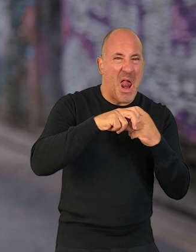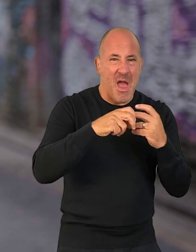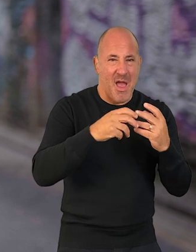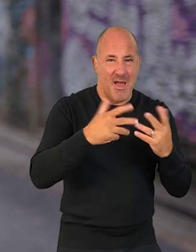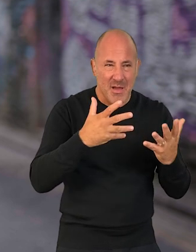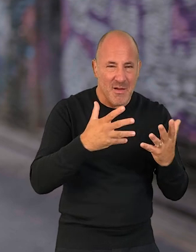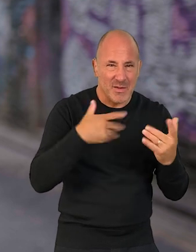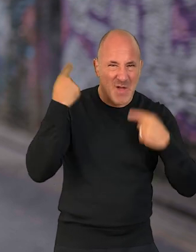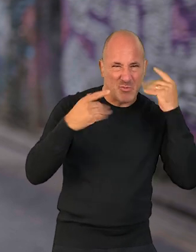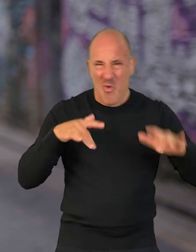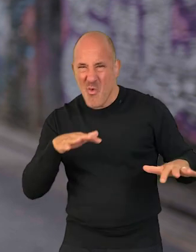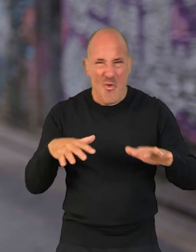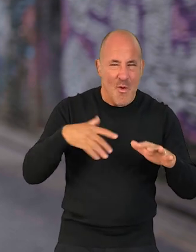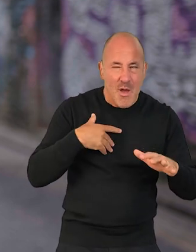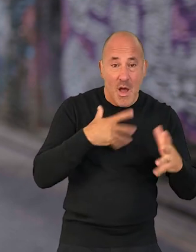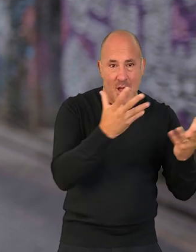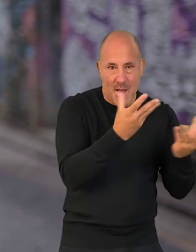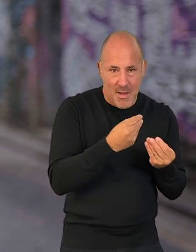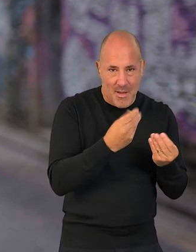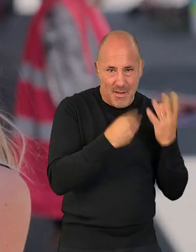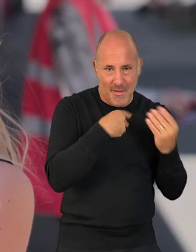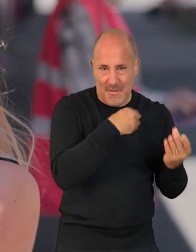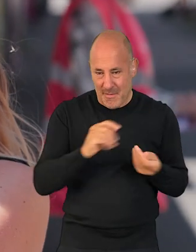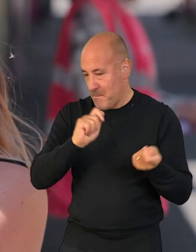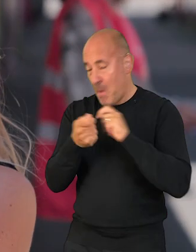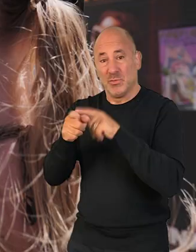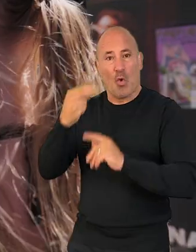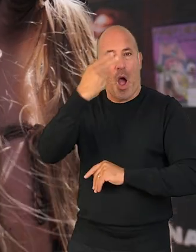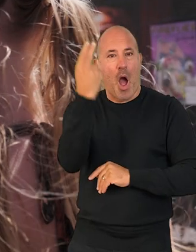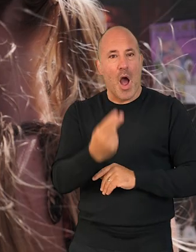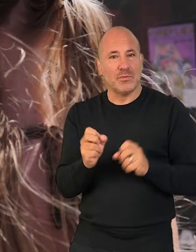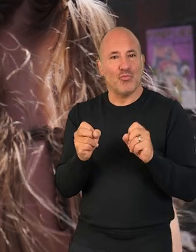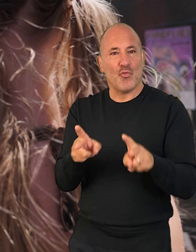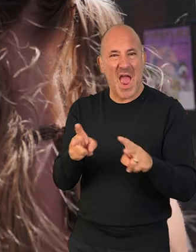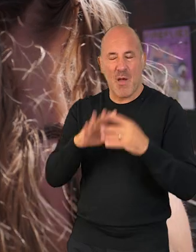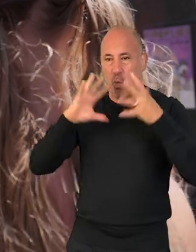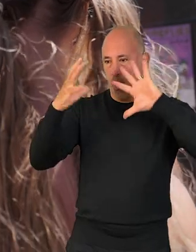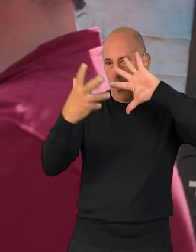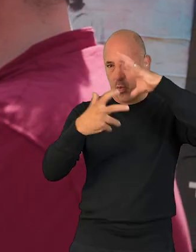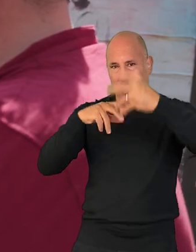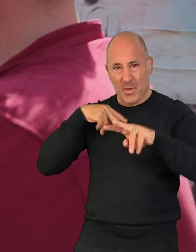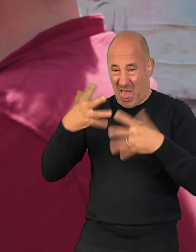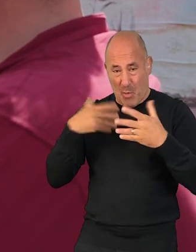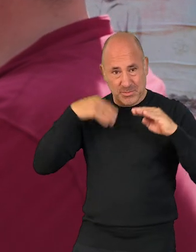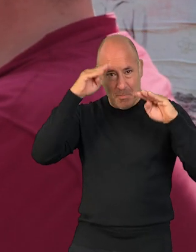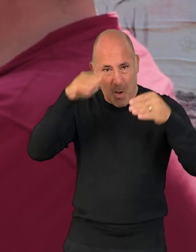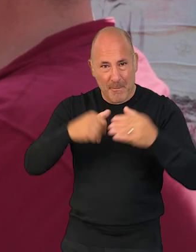around warehouses and listening to big sound systems and sort of bring that into a different art context and something that we're working on now.